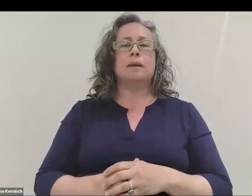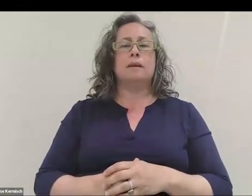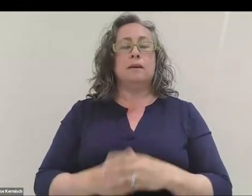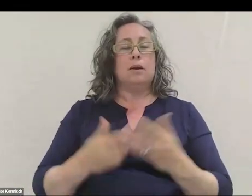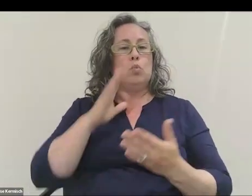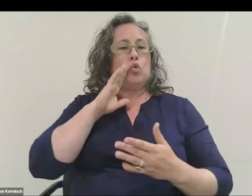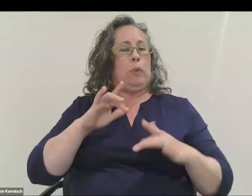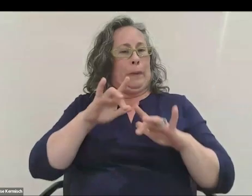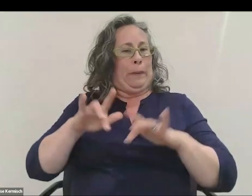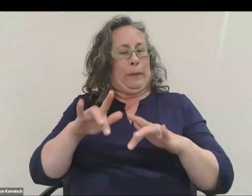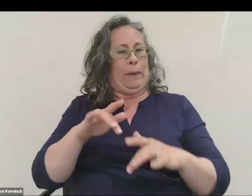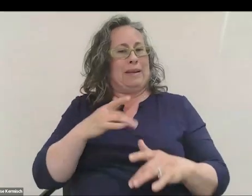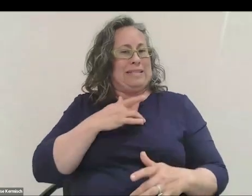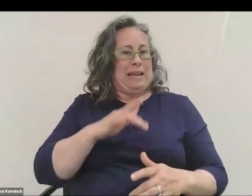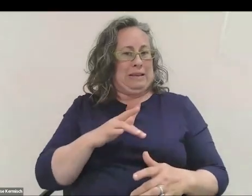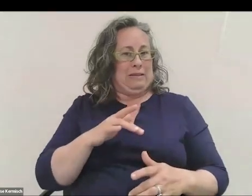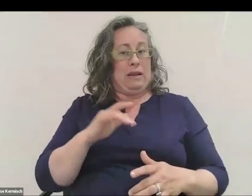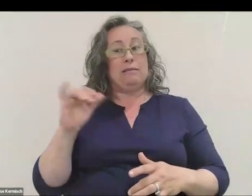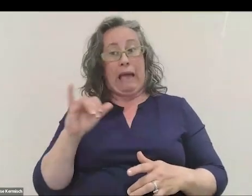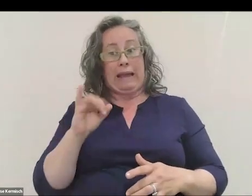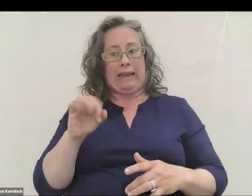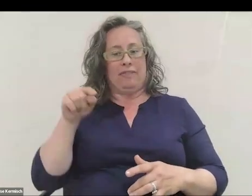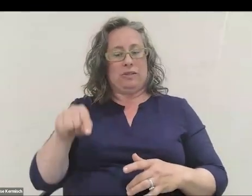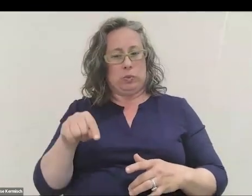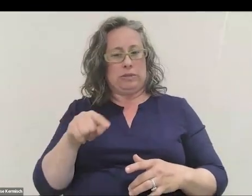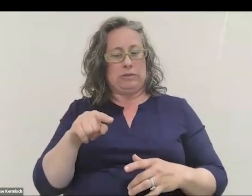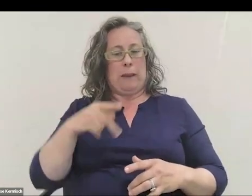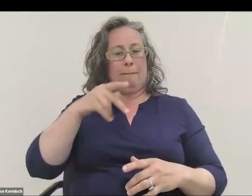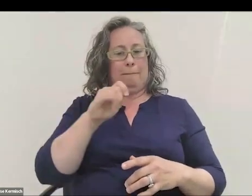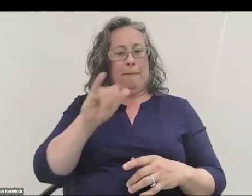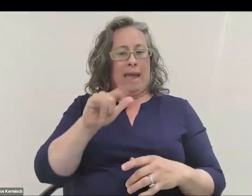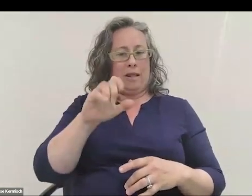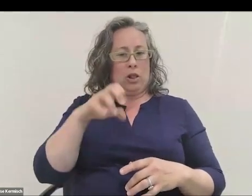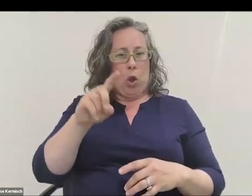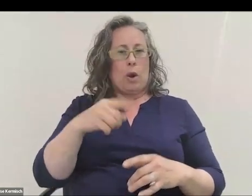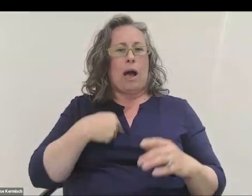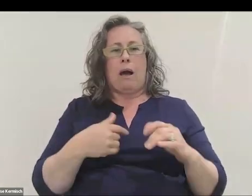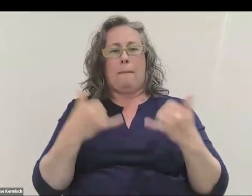from the phone, as if this was a payload on a real rocket. I'll just play this video. Hopefully, the sound works.